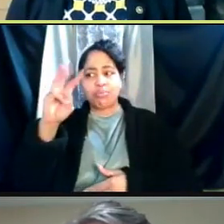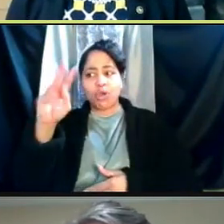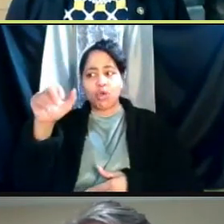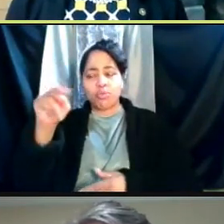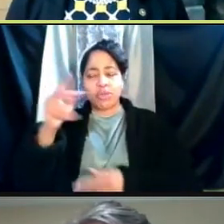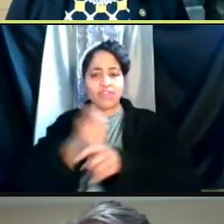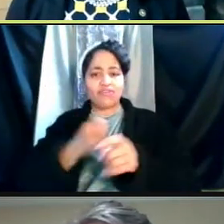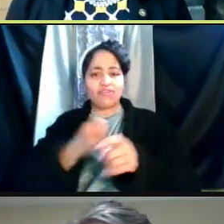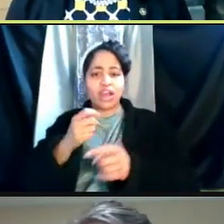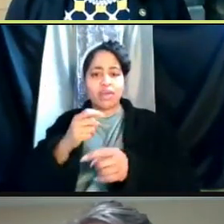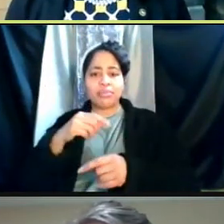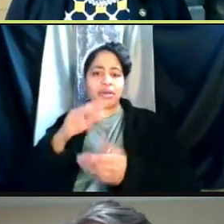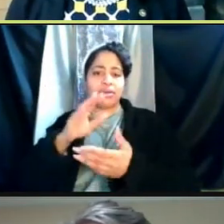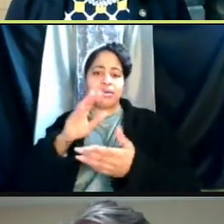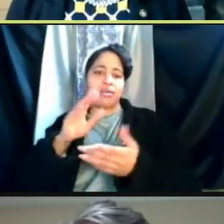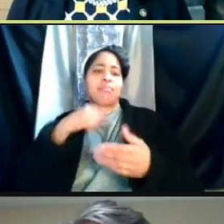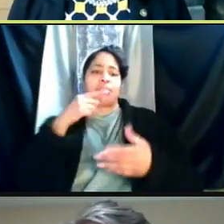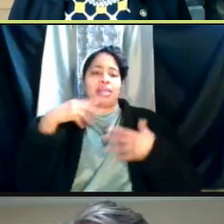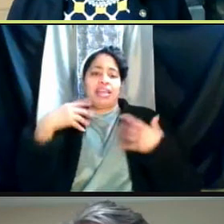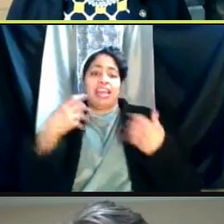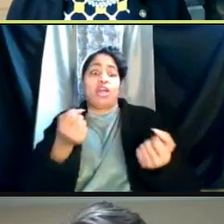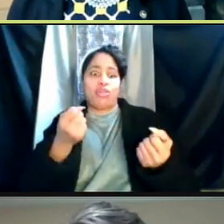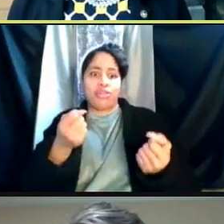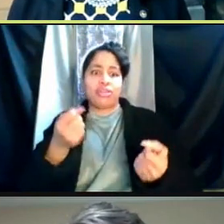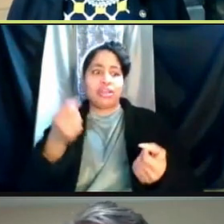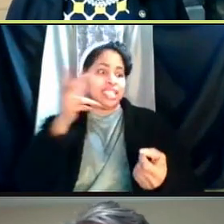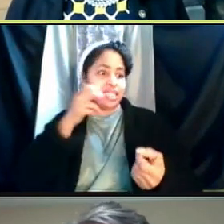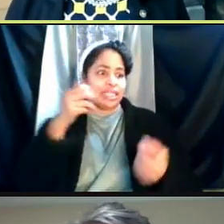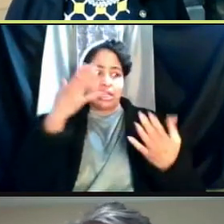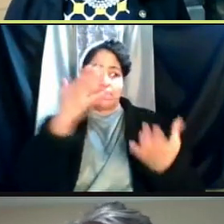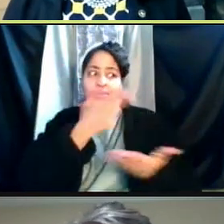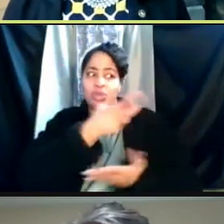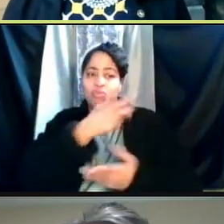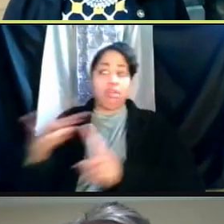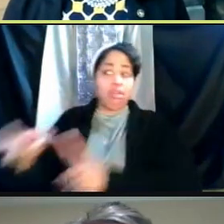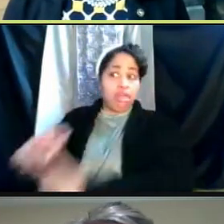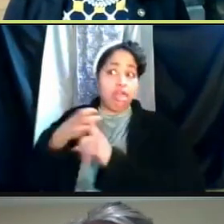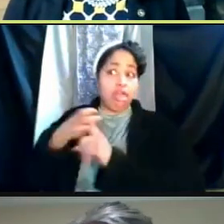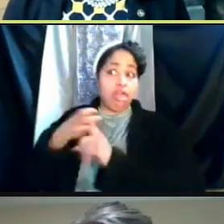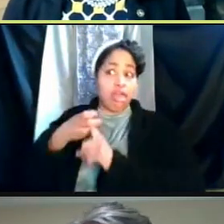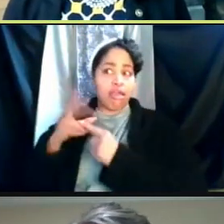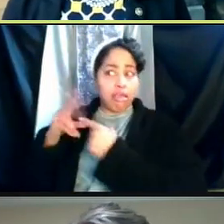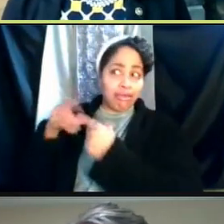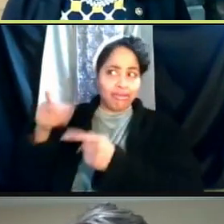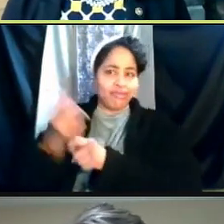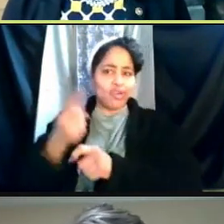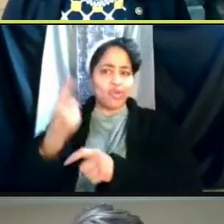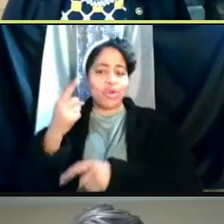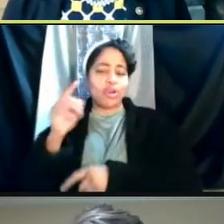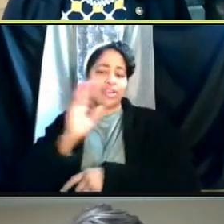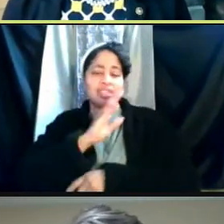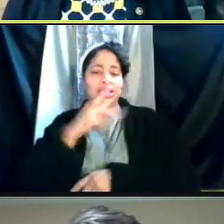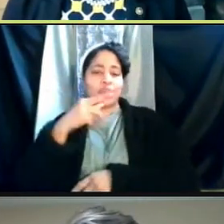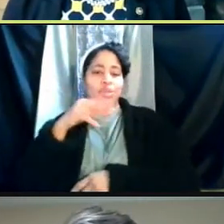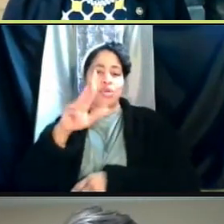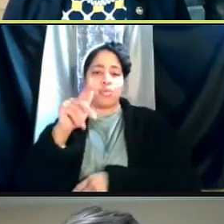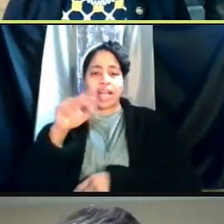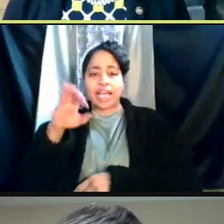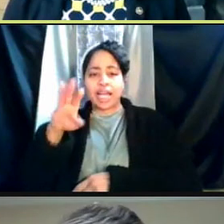but he may wanna snag you from like one of his practicums next fall. Really what you have done